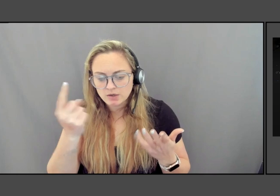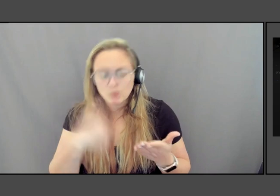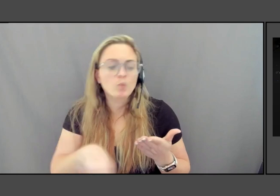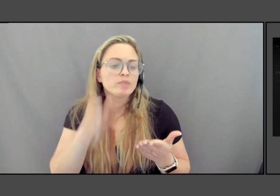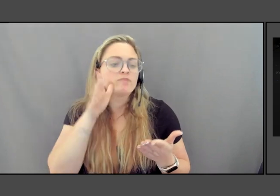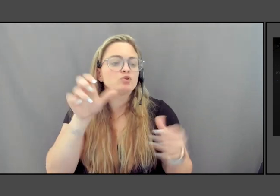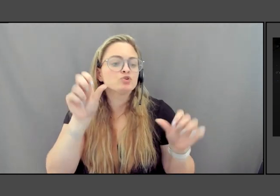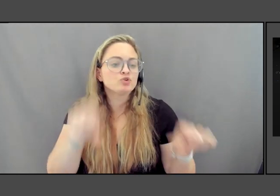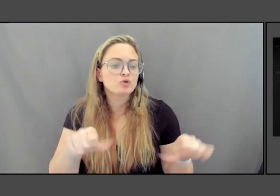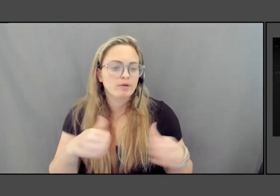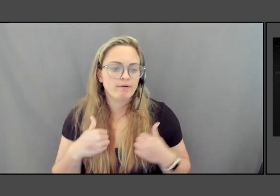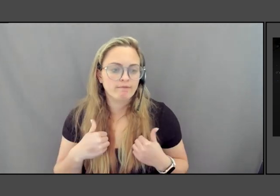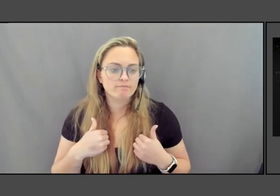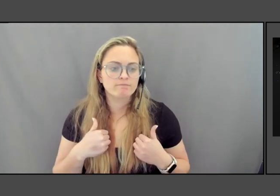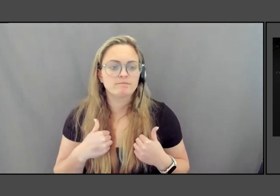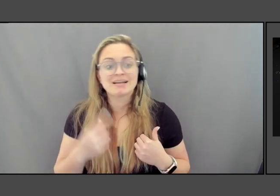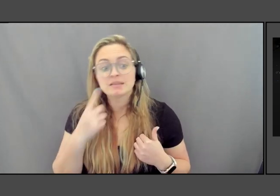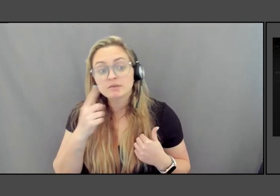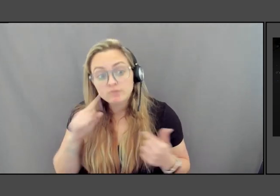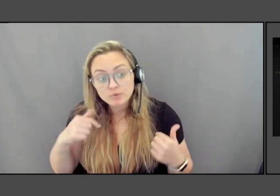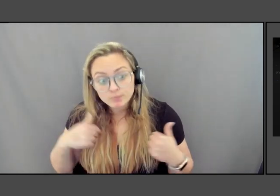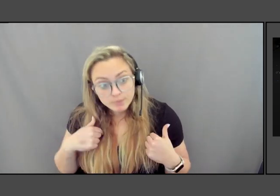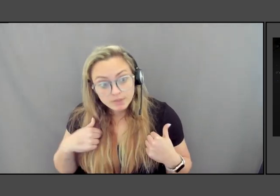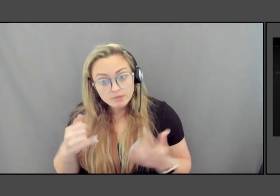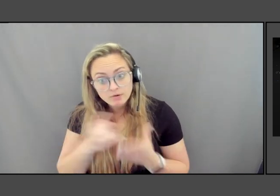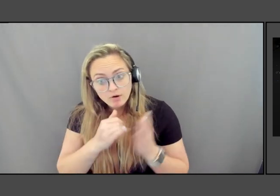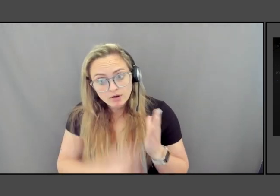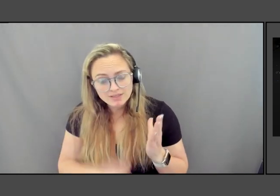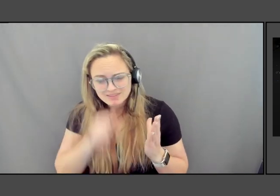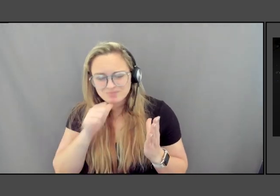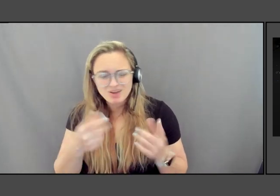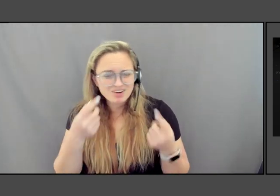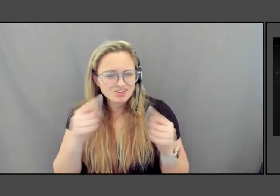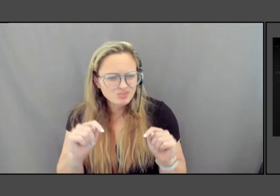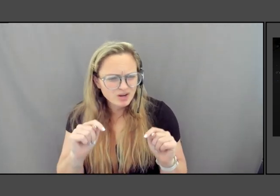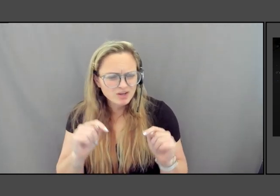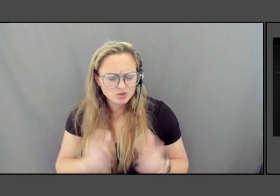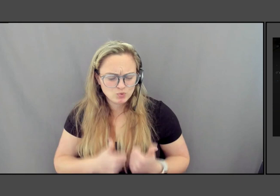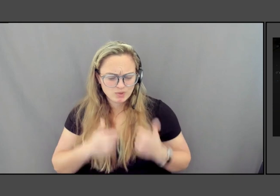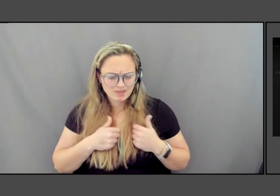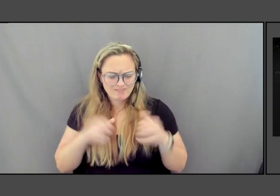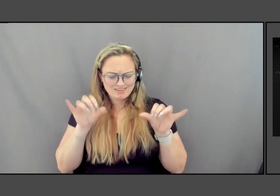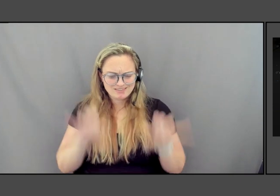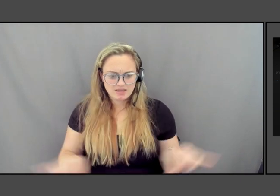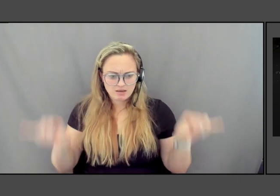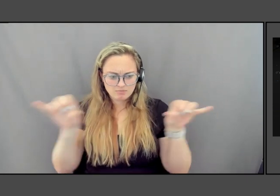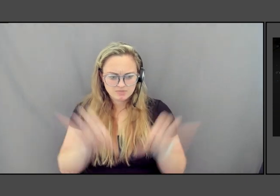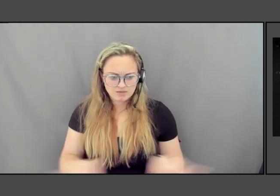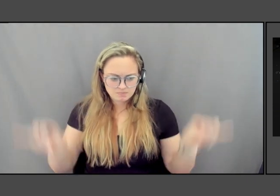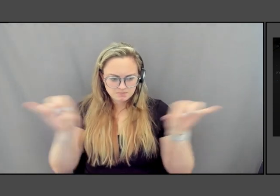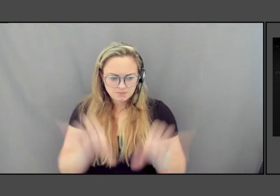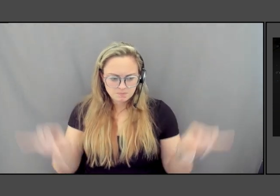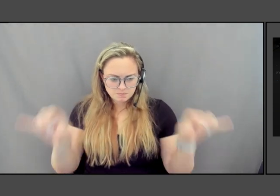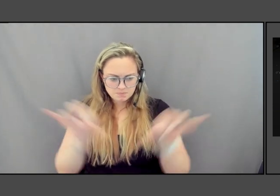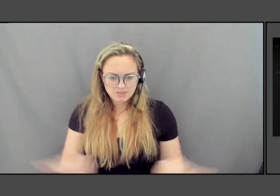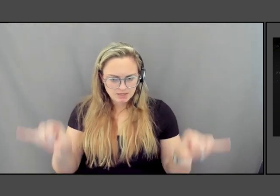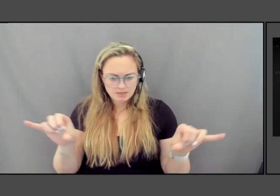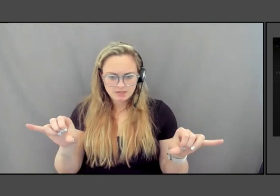and I think for me as an artist, I'm not trying to live in the same space as an NGO environmental group,